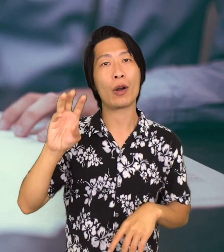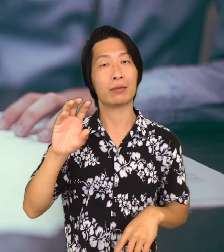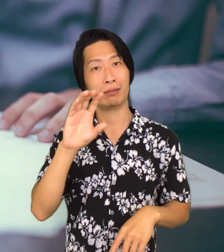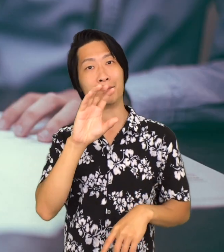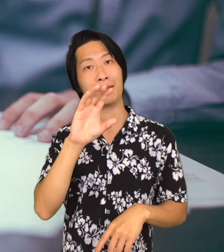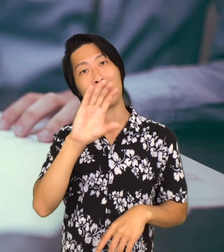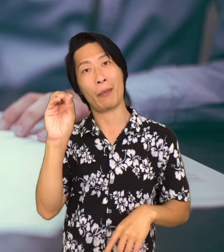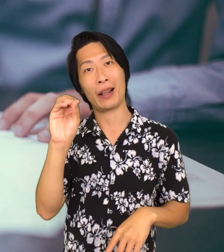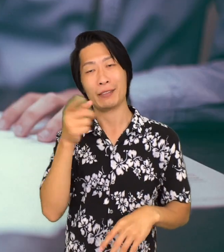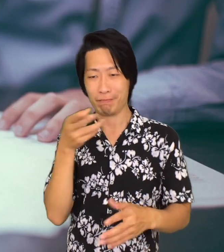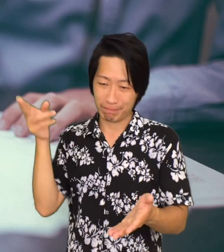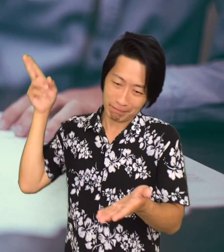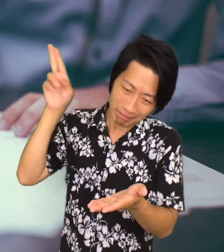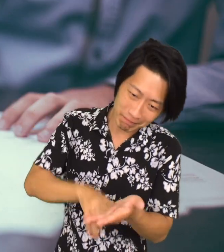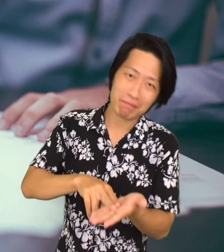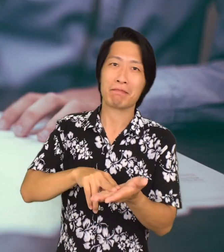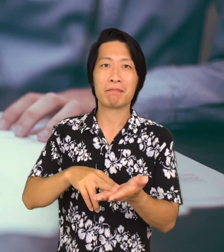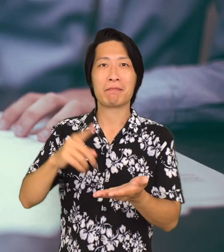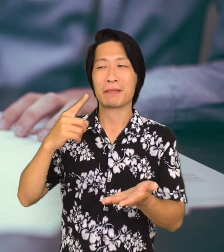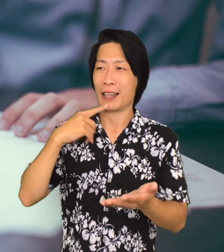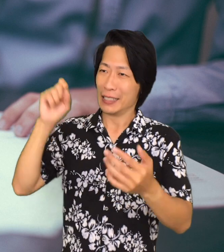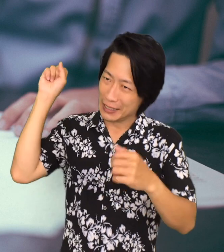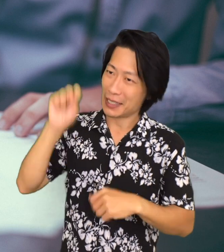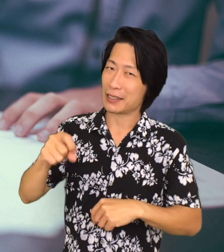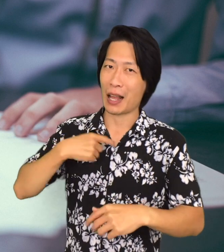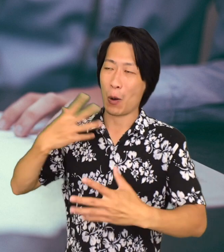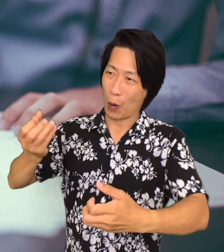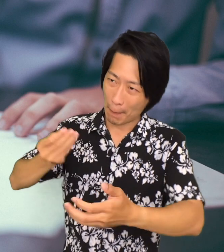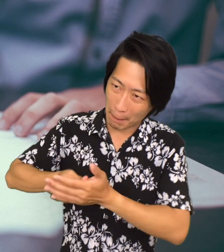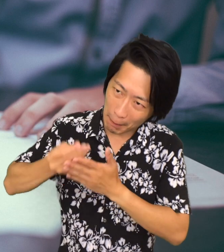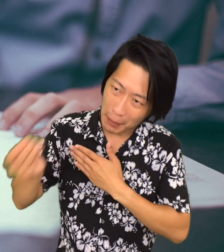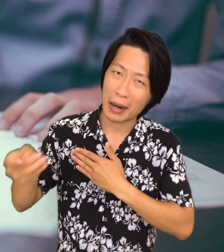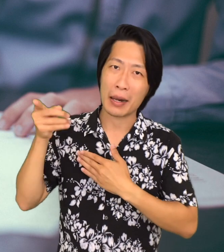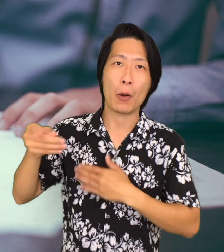your paperwork to say, "Yes, I want this home!" And after you've